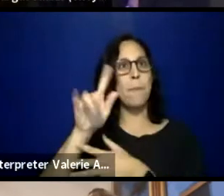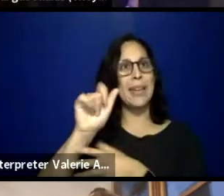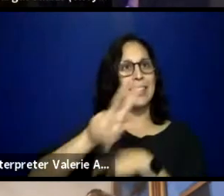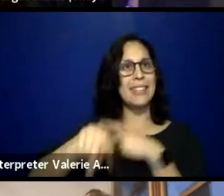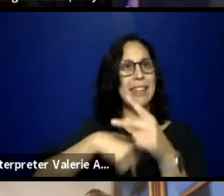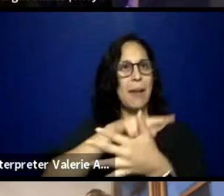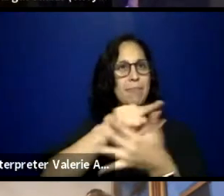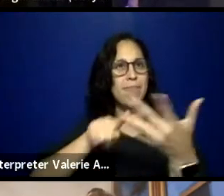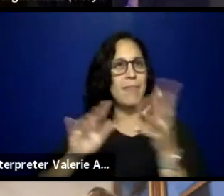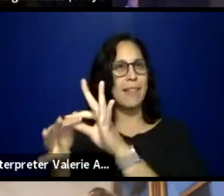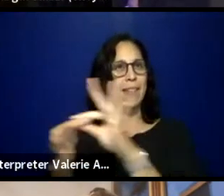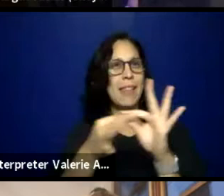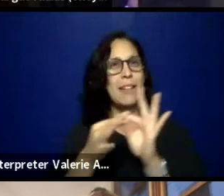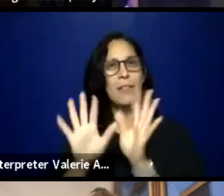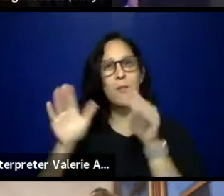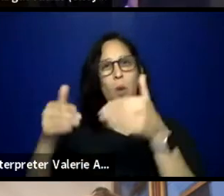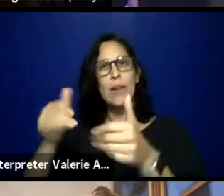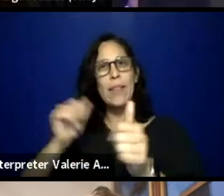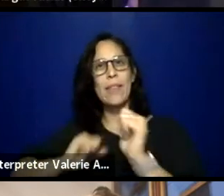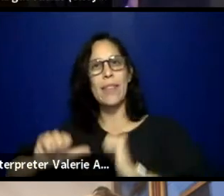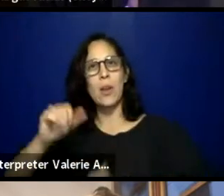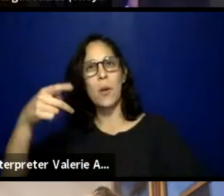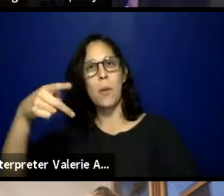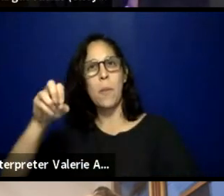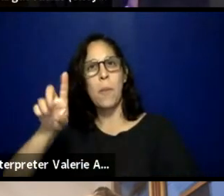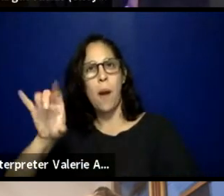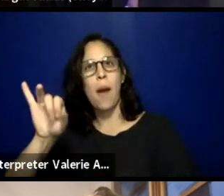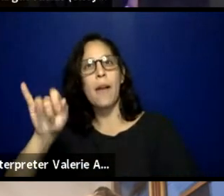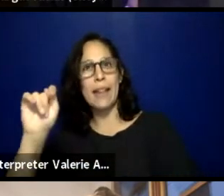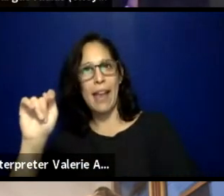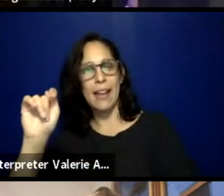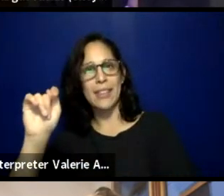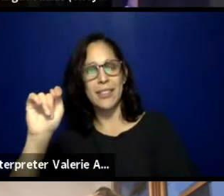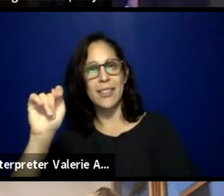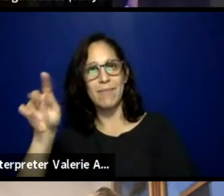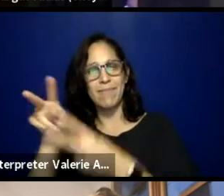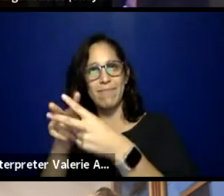on theater and podcasts that bring an adult theater